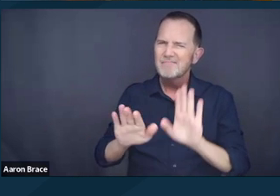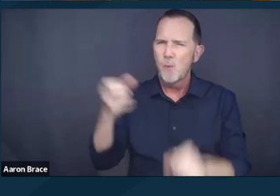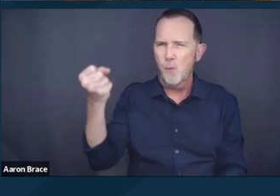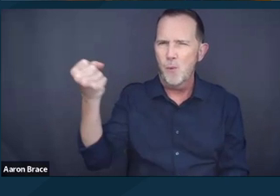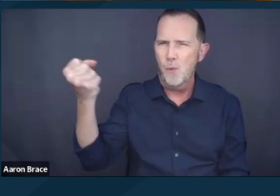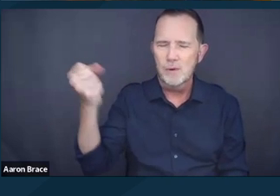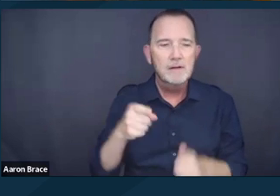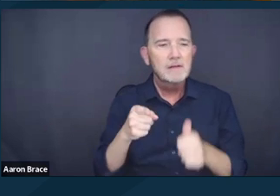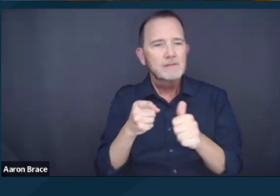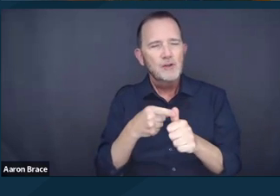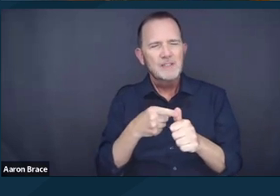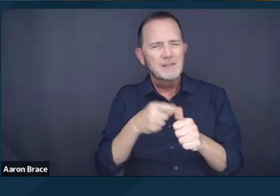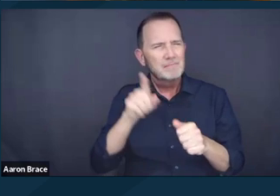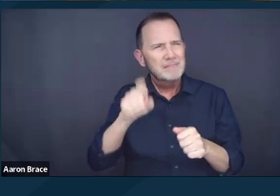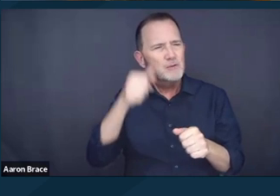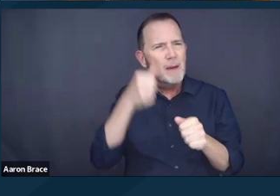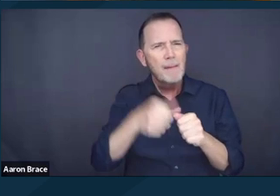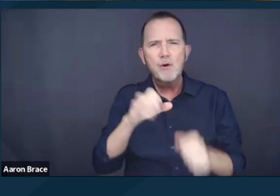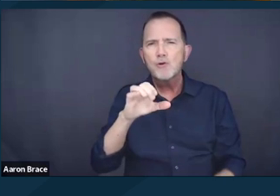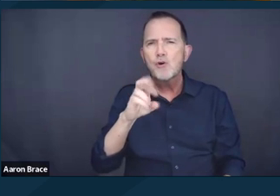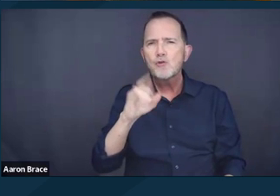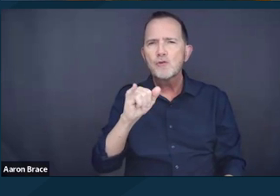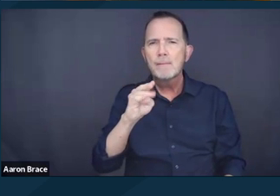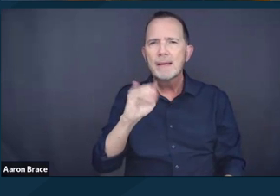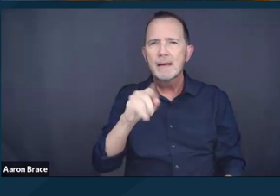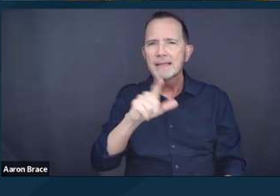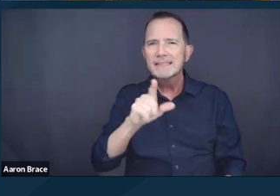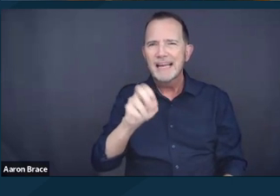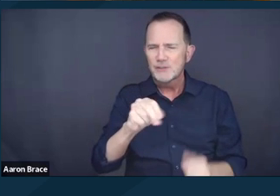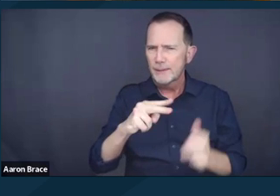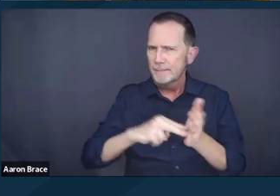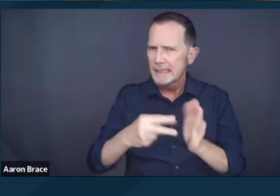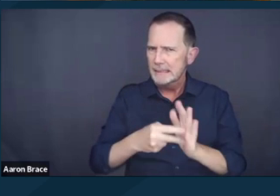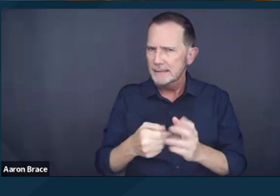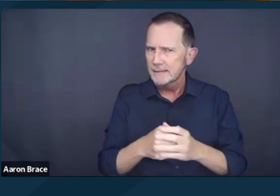around what criminalization means in the context of people with disabilities